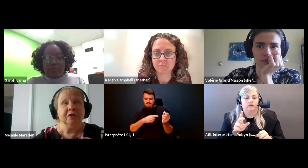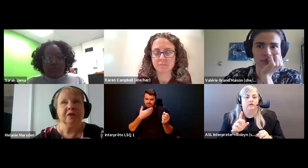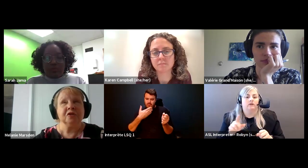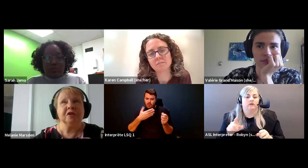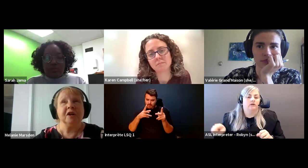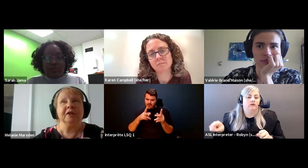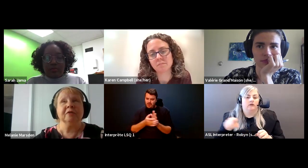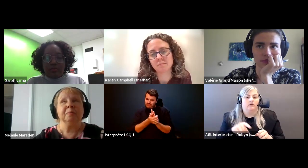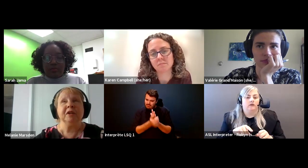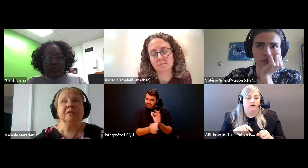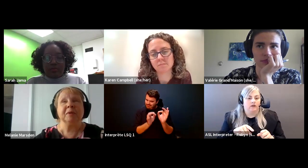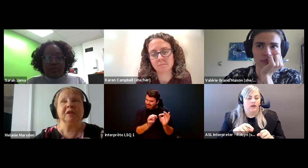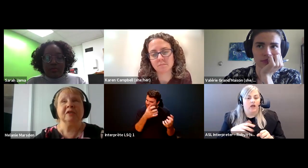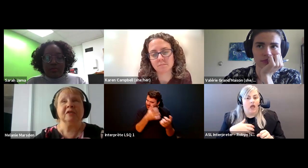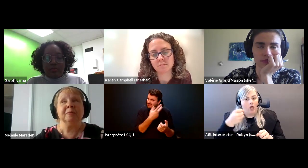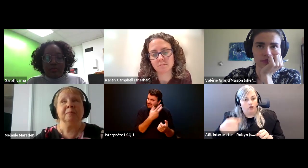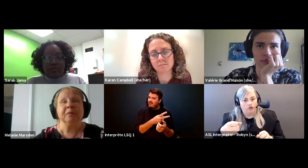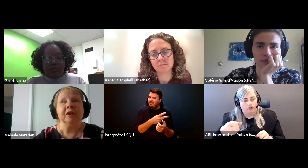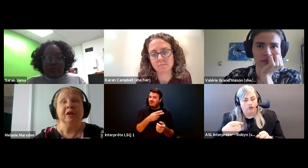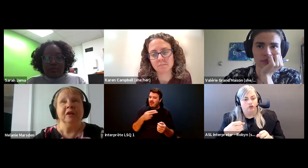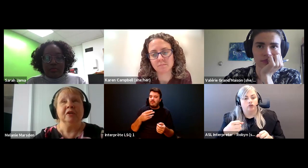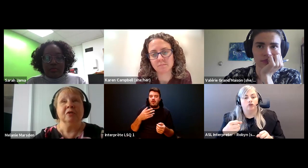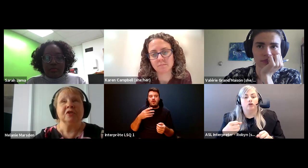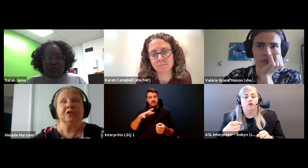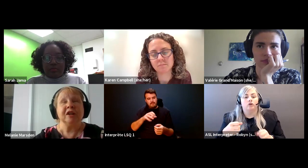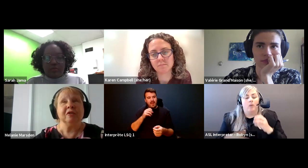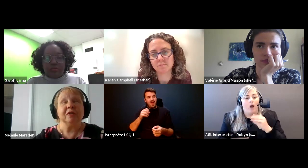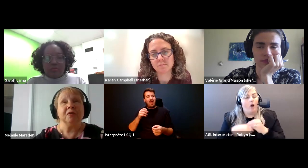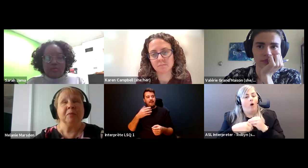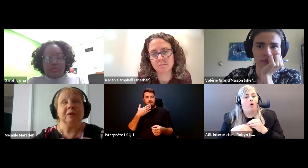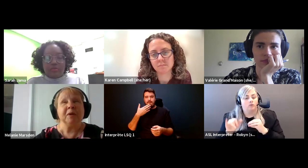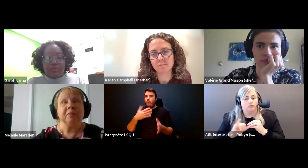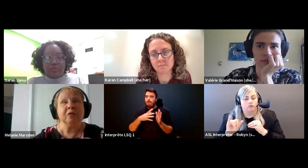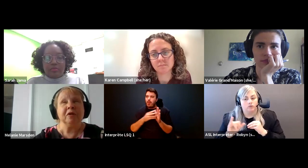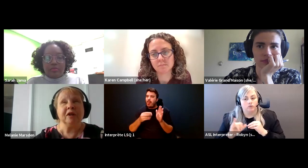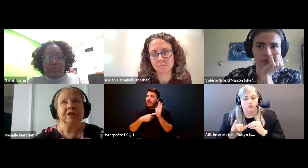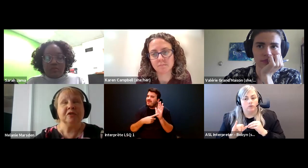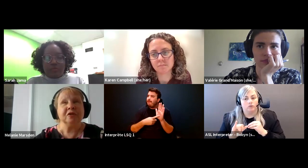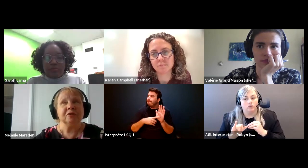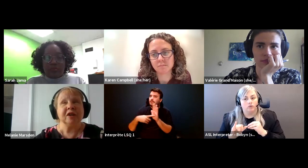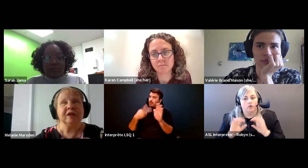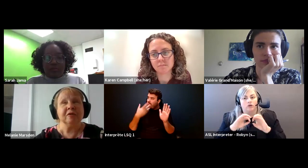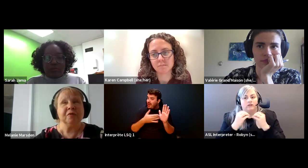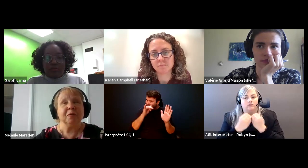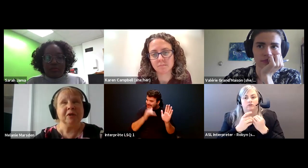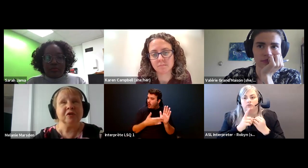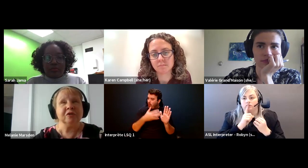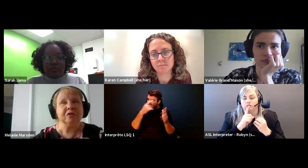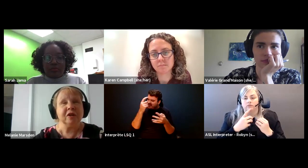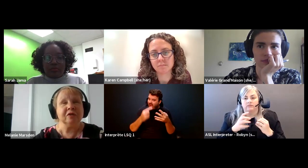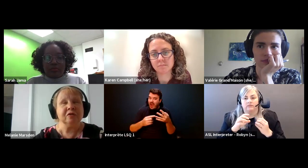Melanie Marsden: Not just a hiring piece, but that Tom you're not just taking our information people or organizations aren't taking our information and.